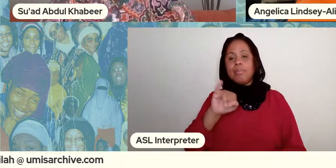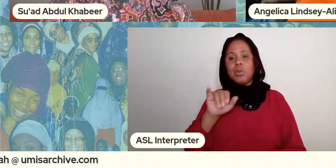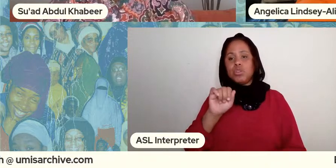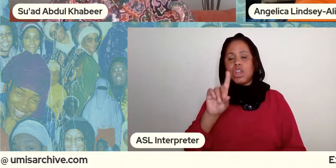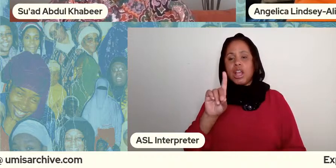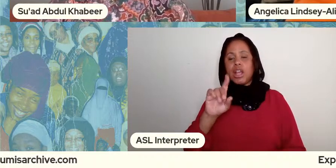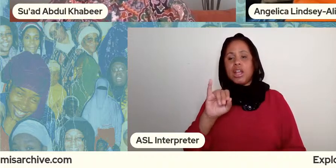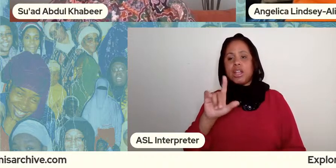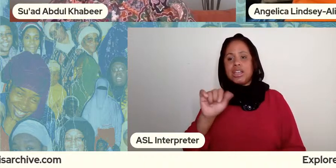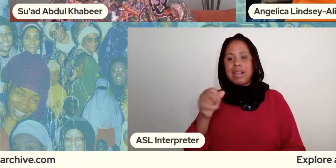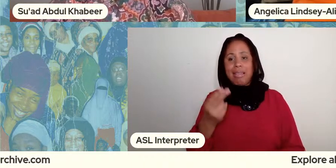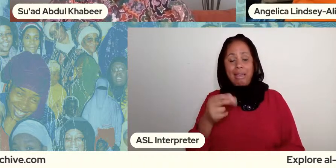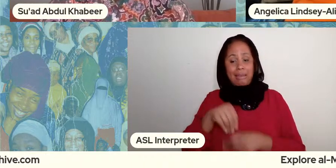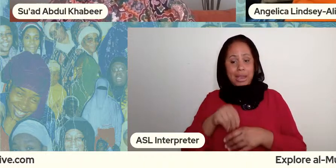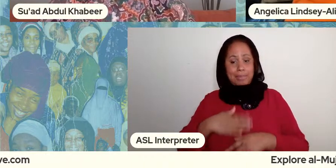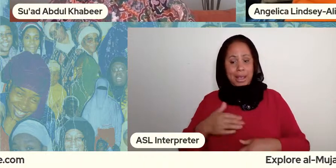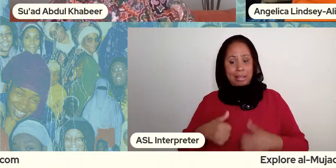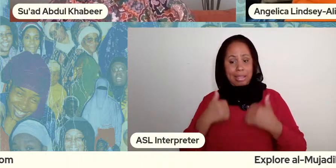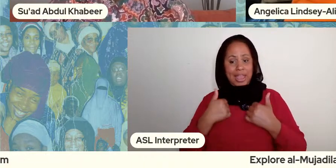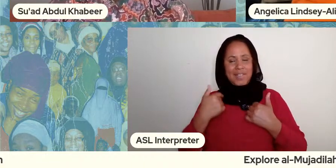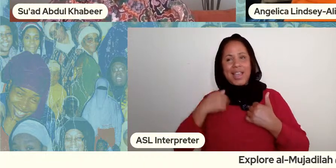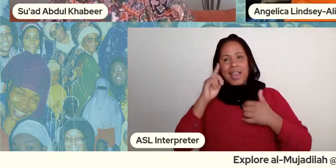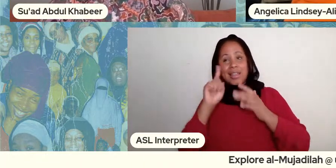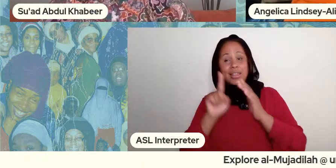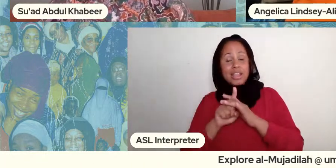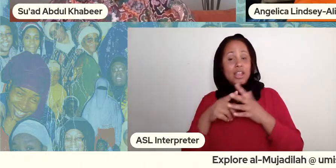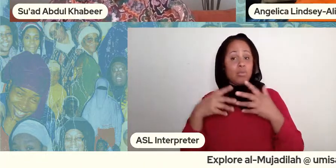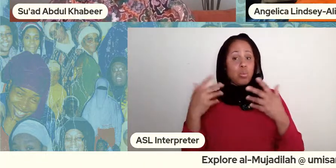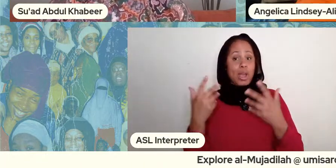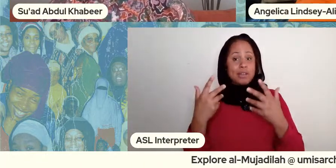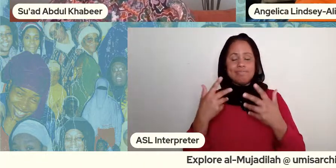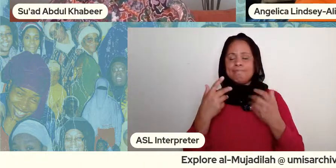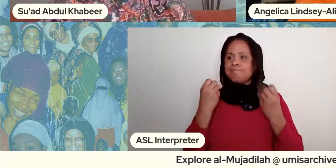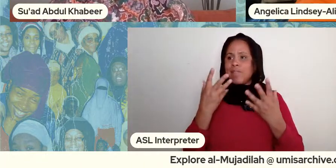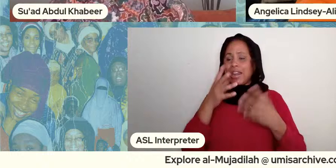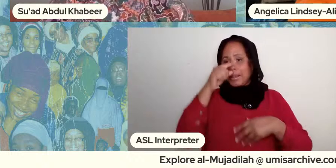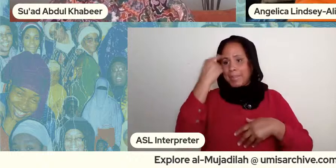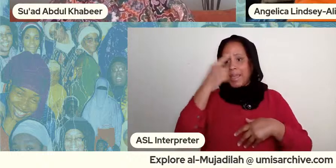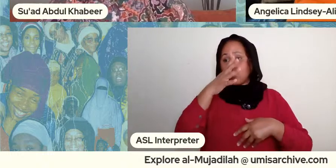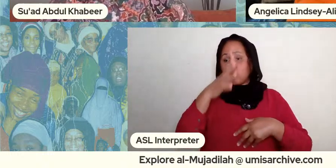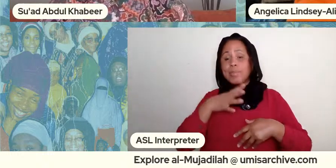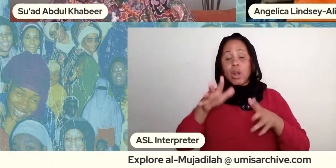black woman um that is present in so many of our families and so many of our masajid our churches